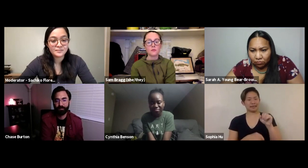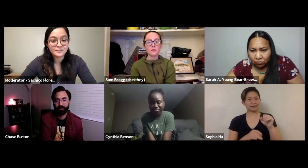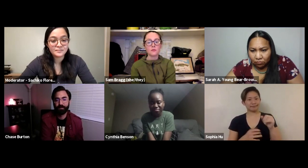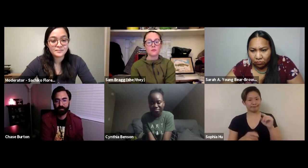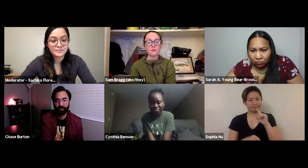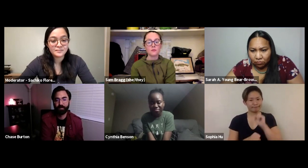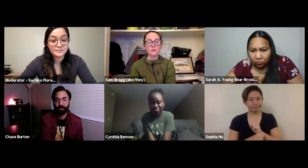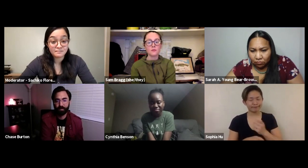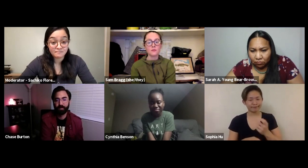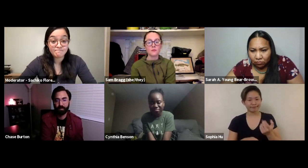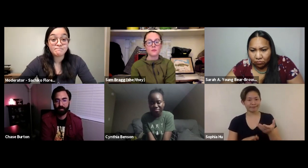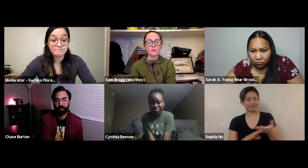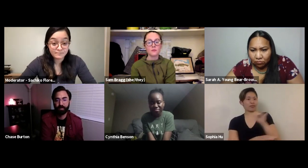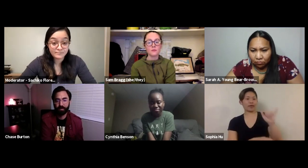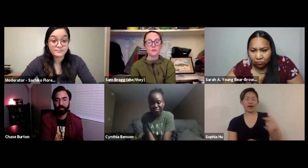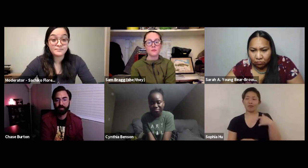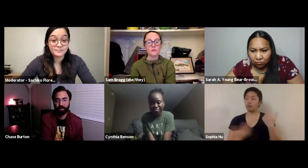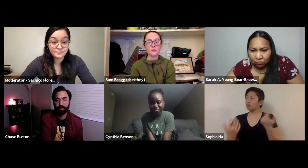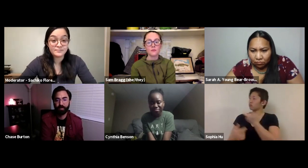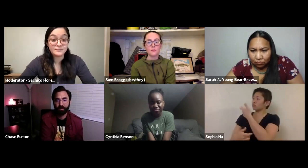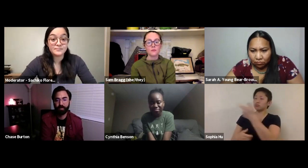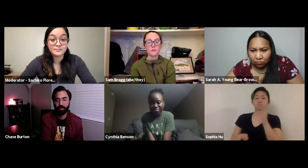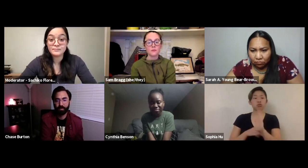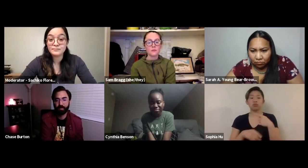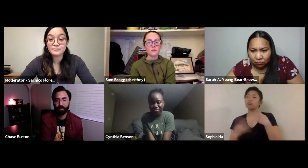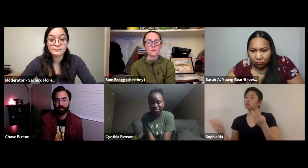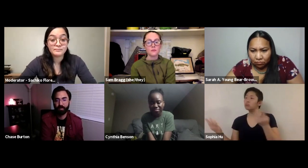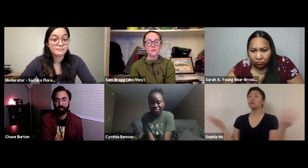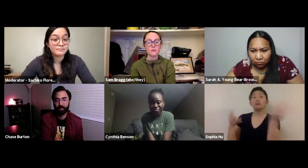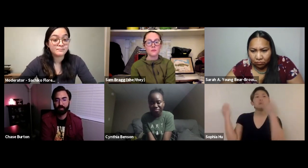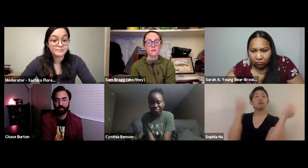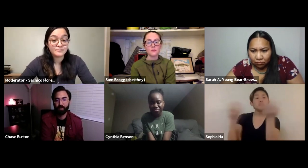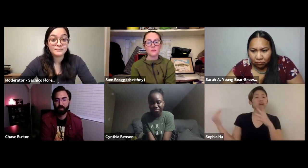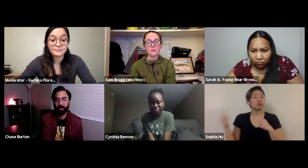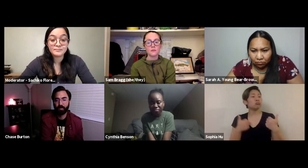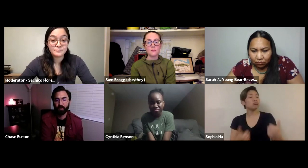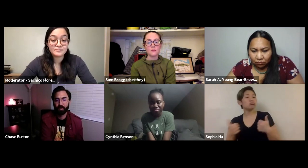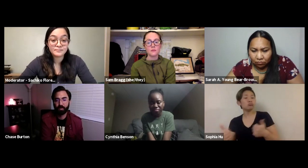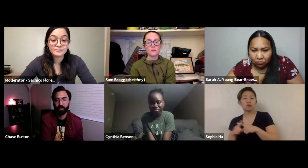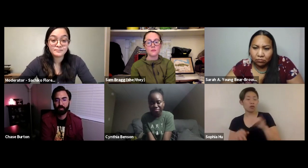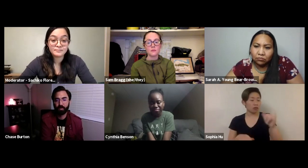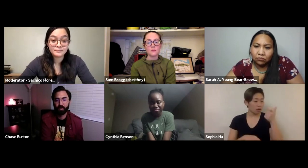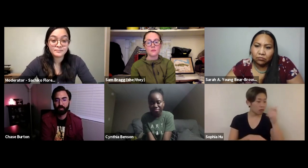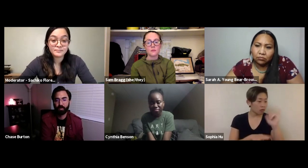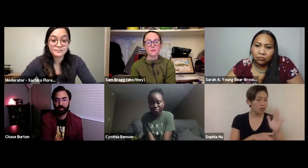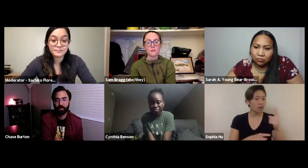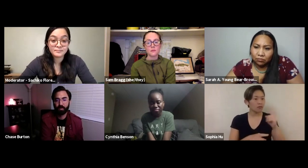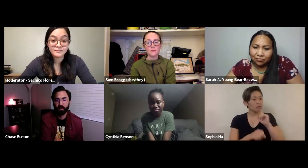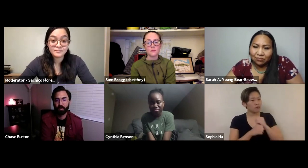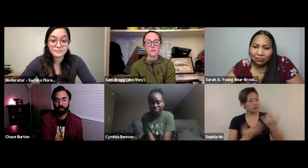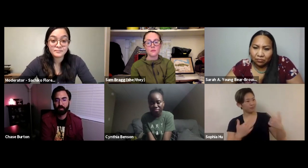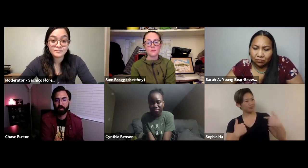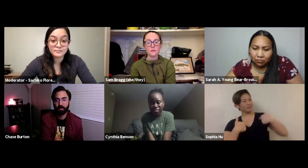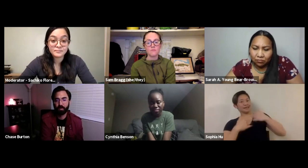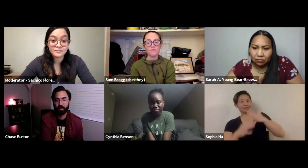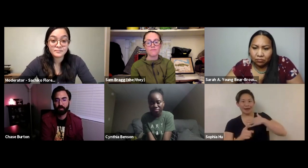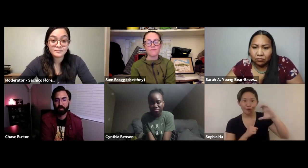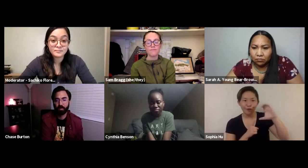was to have Asians be represented in films and that's something that I totally overlooked